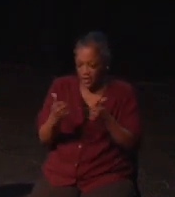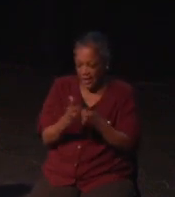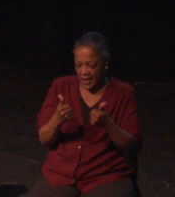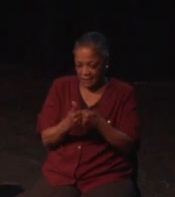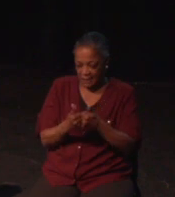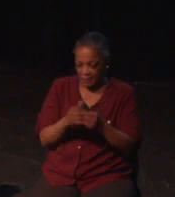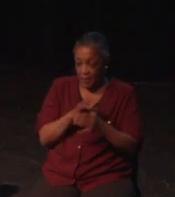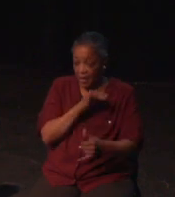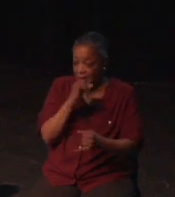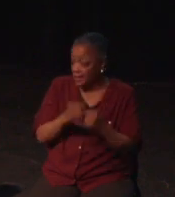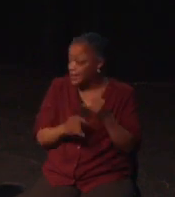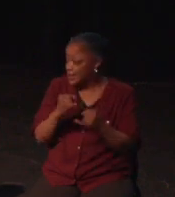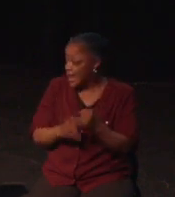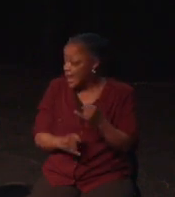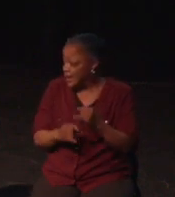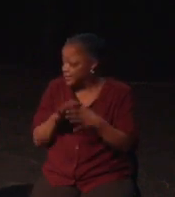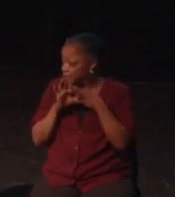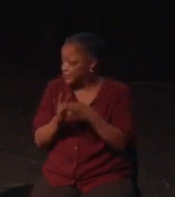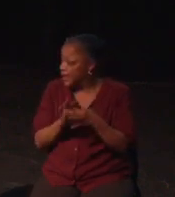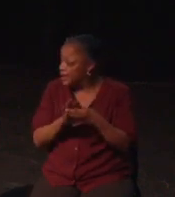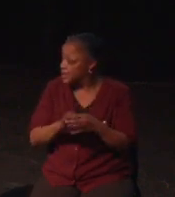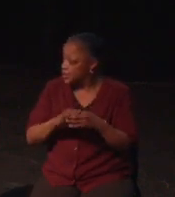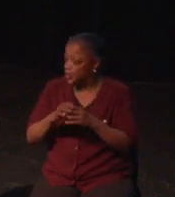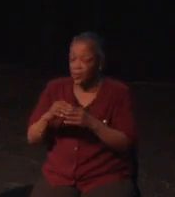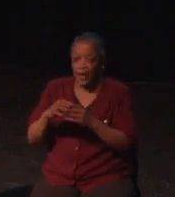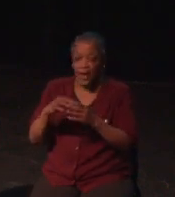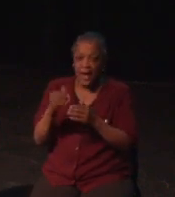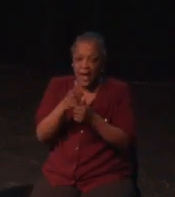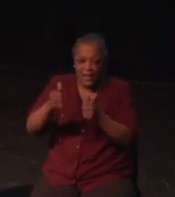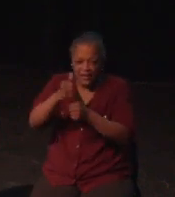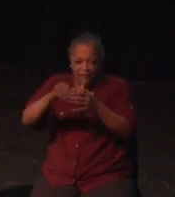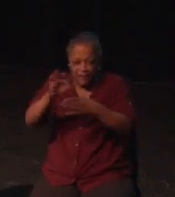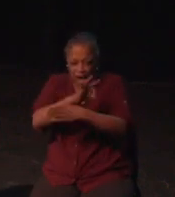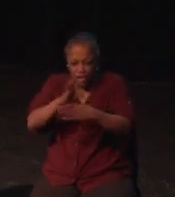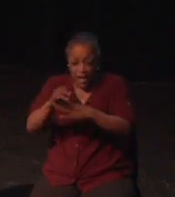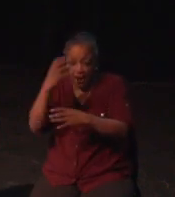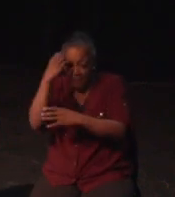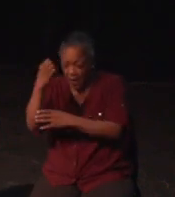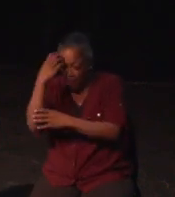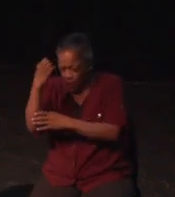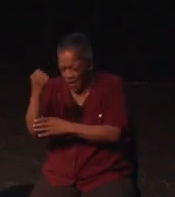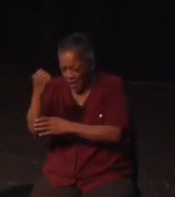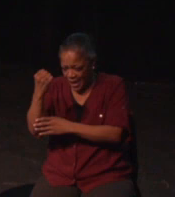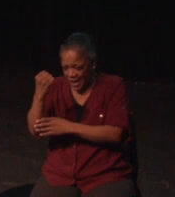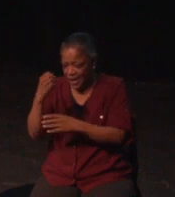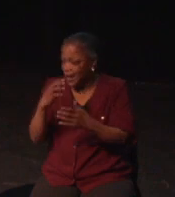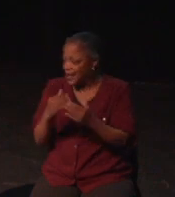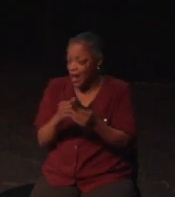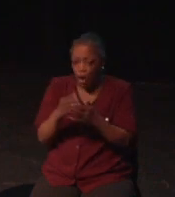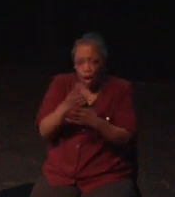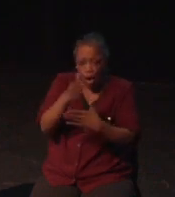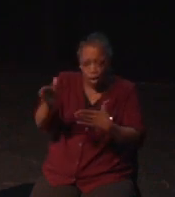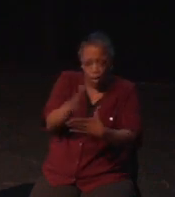animated lips that move in perfectly with the words. It's kind of difficult to describe to non-autistic people how it